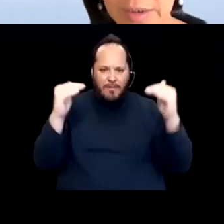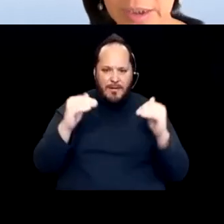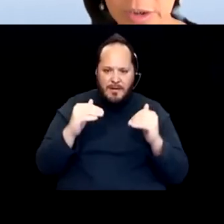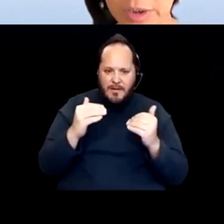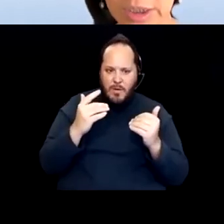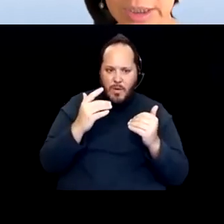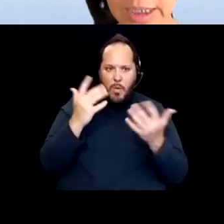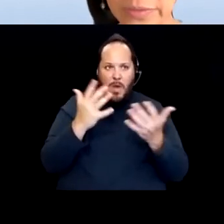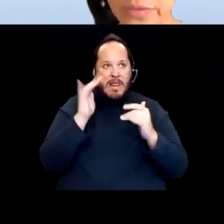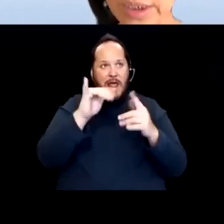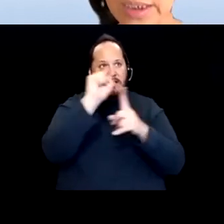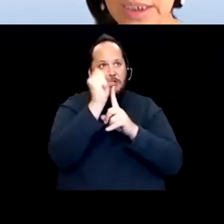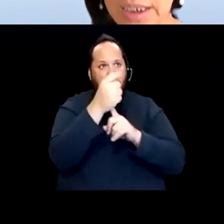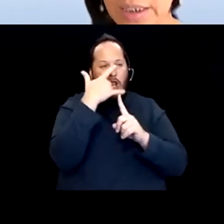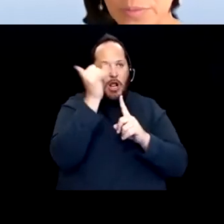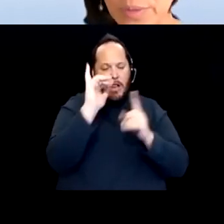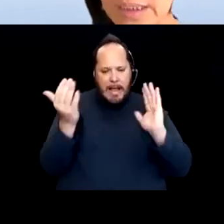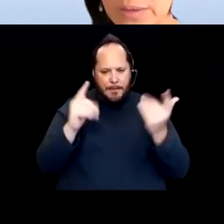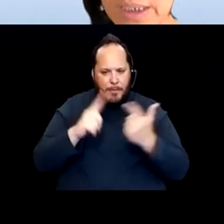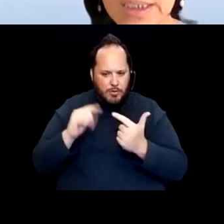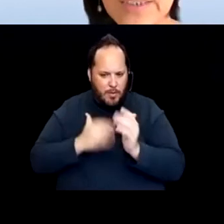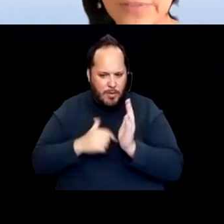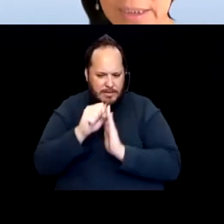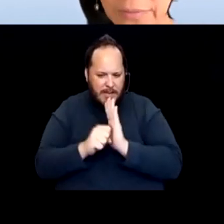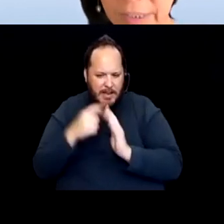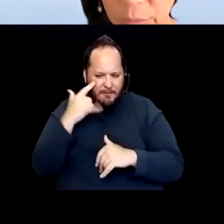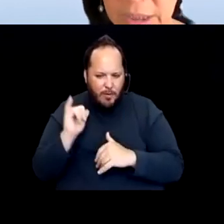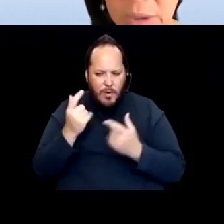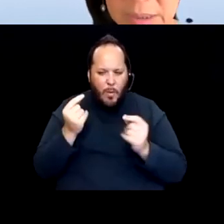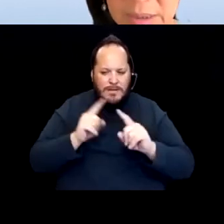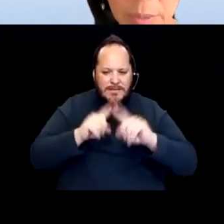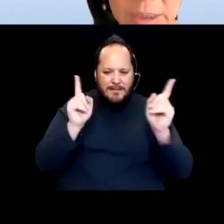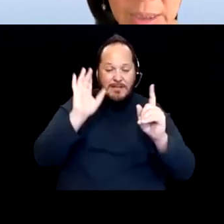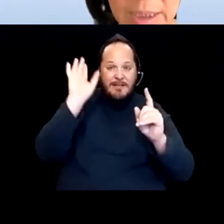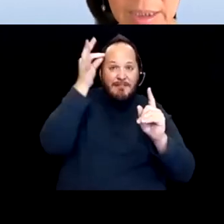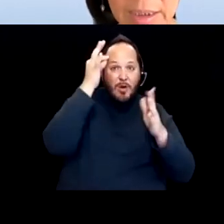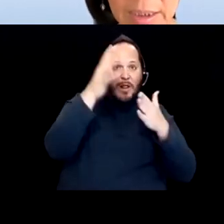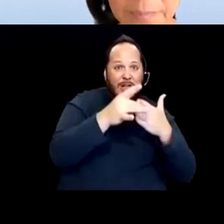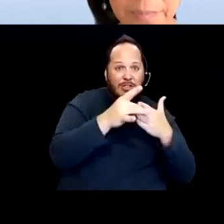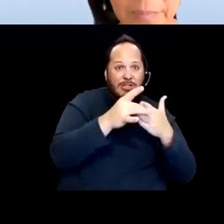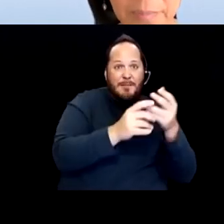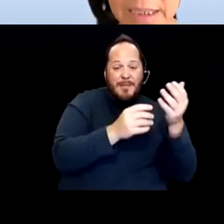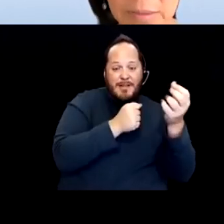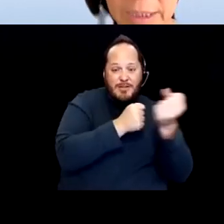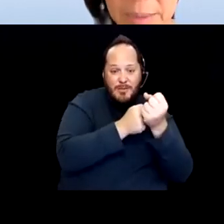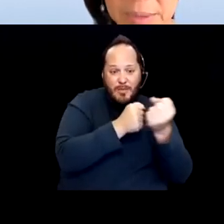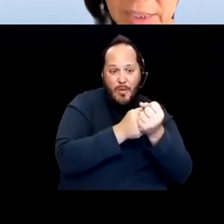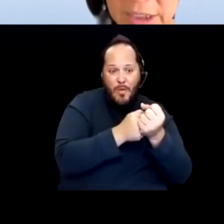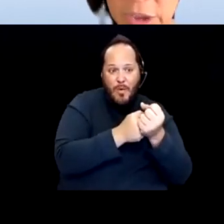to the situation in California. What is the difference like federal leadership and support mix when it comes to vaccination